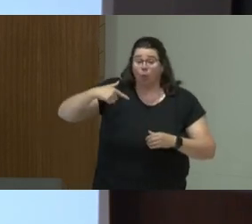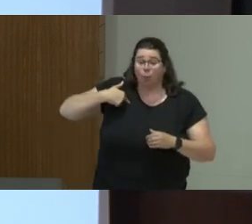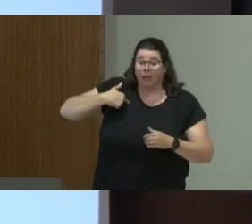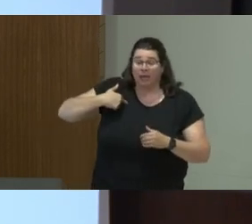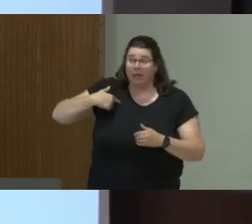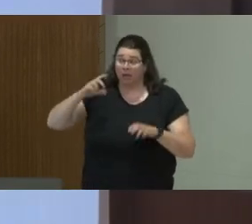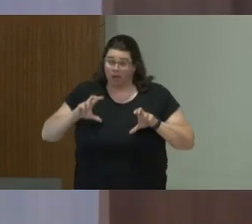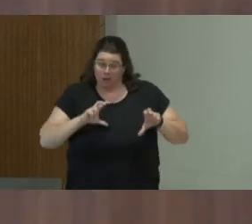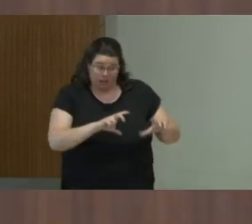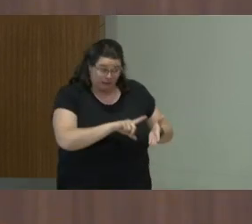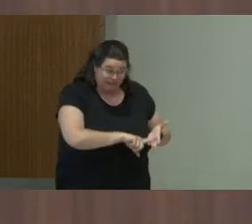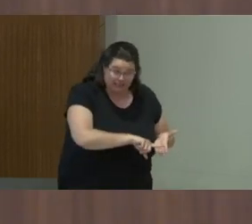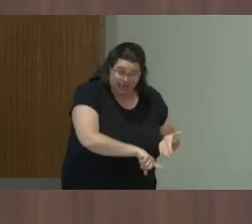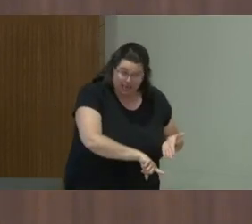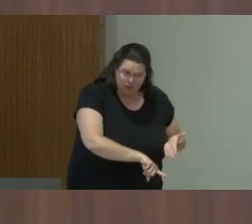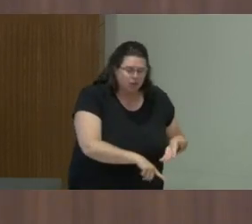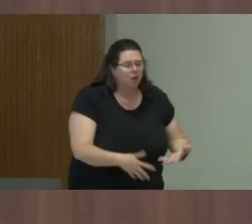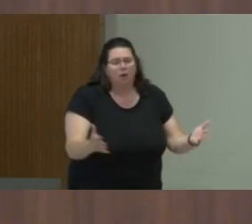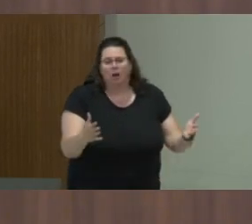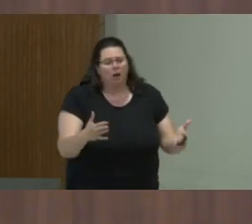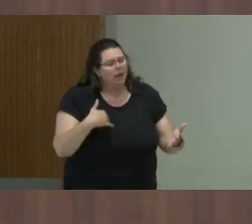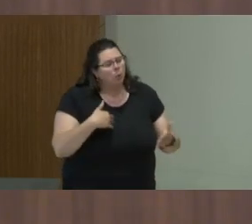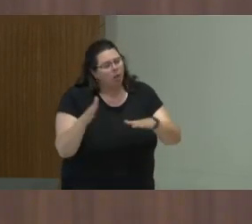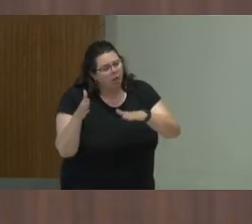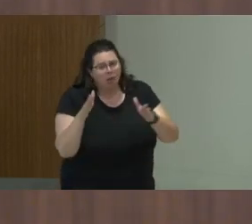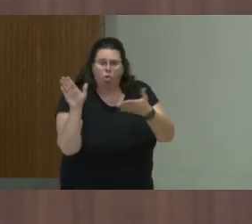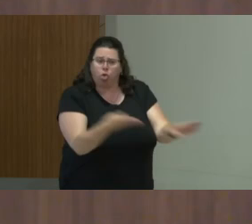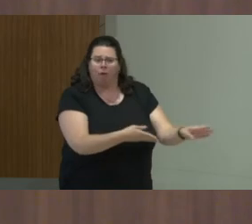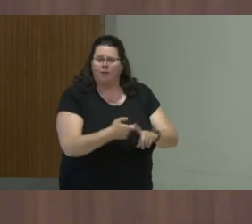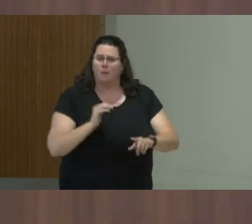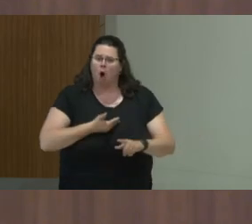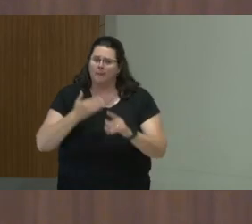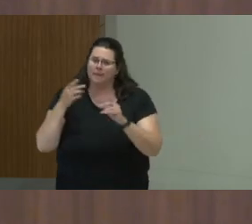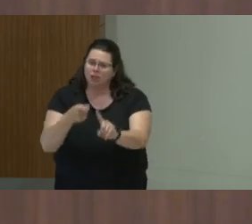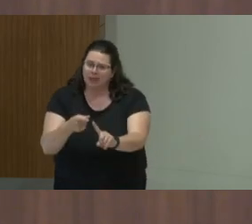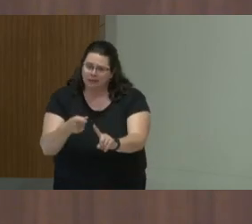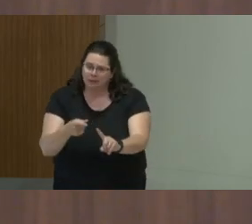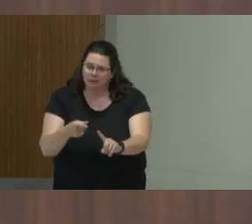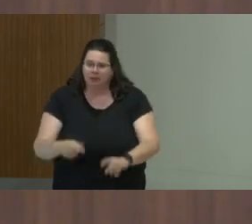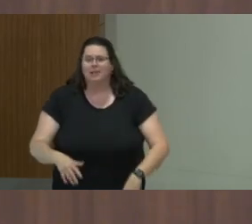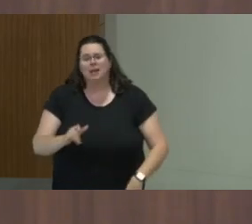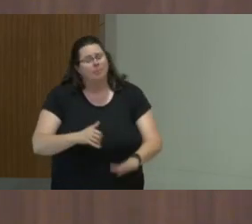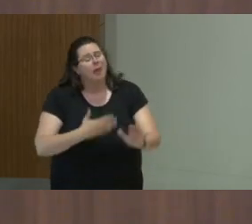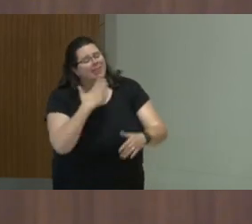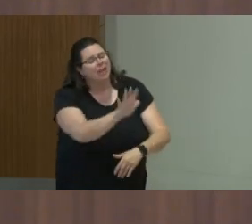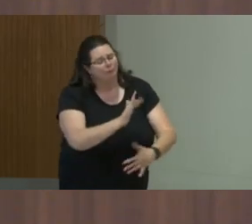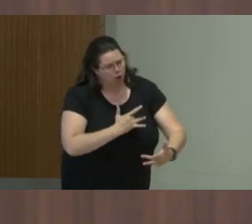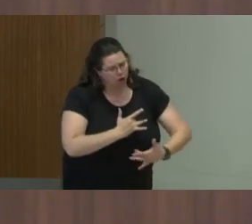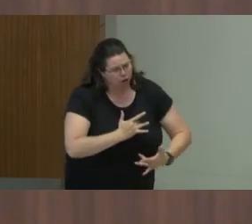through whistleblowing, it will detract from the mission. So it's rather like, thank you for your concern, but since you're concerned, please leave.